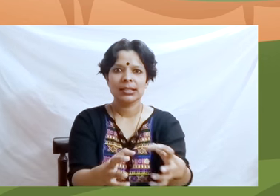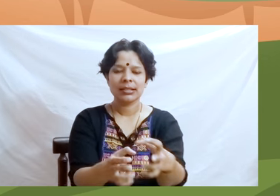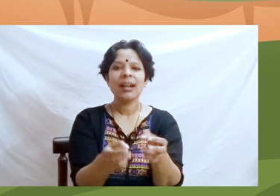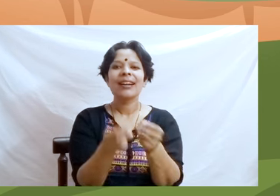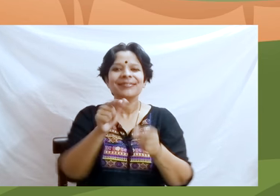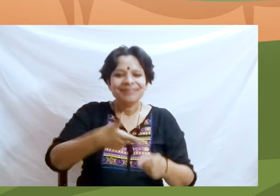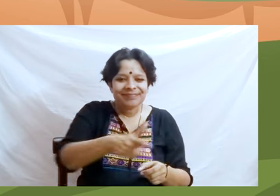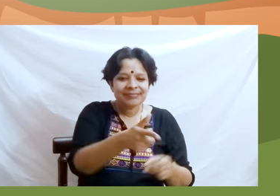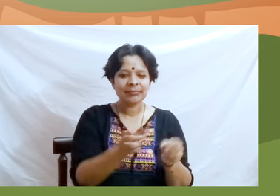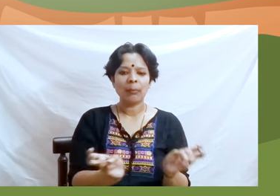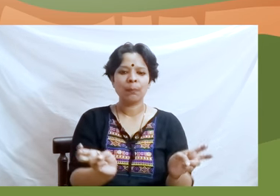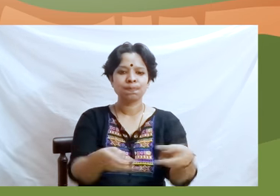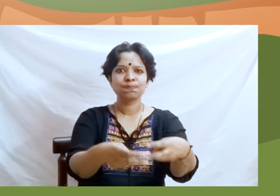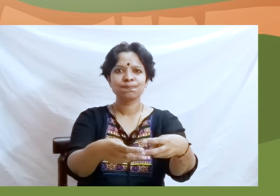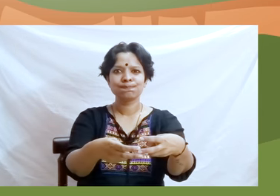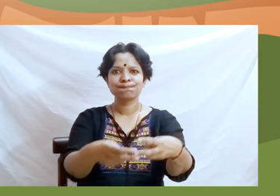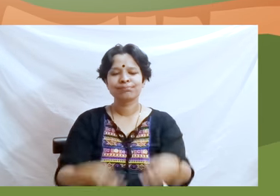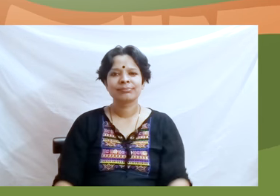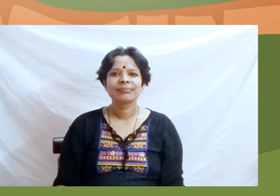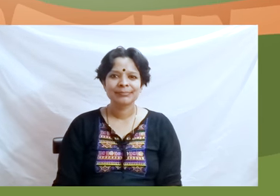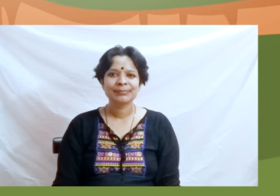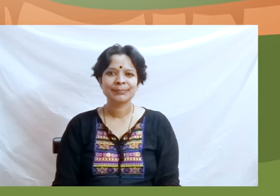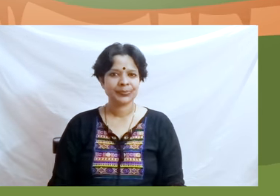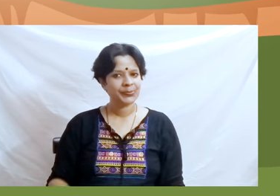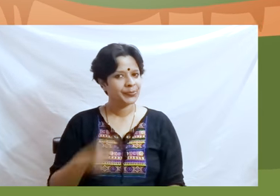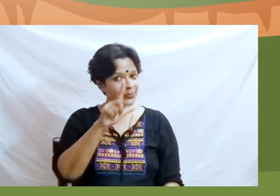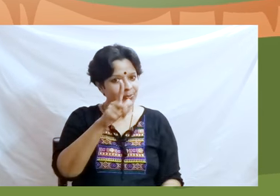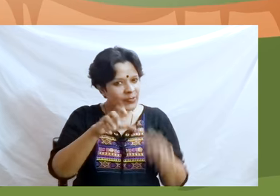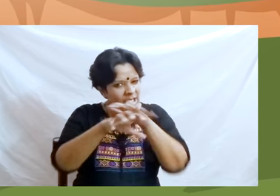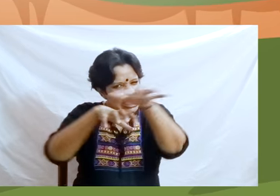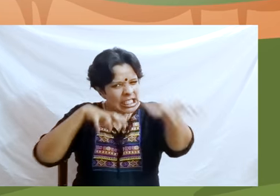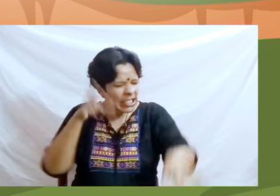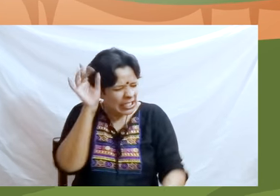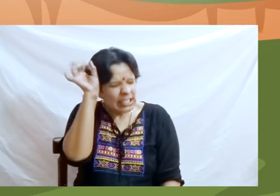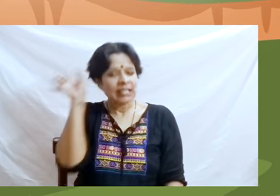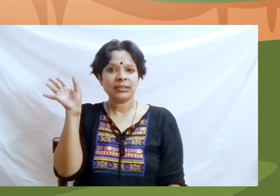Swat!Went his huge paw upon the little mouse, and the mouse was trapped!